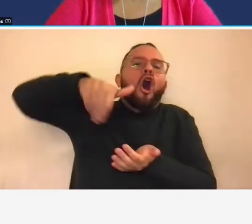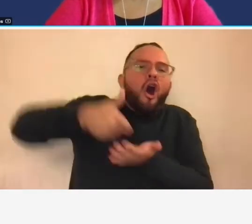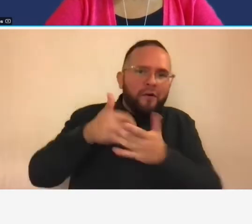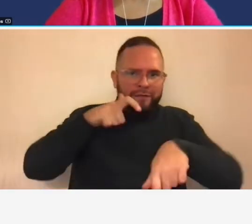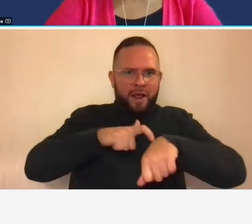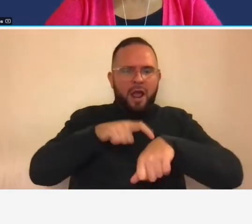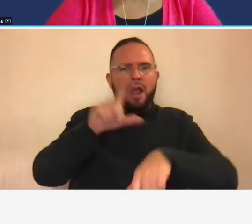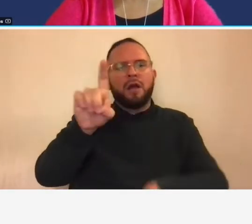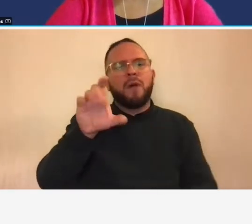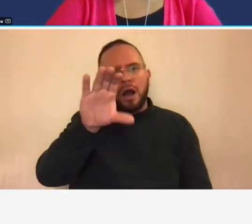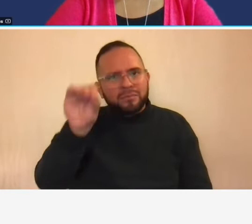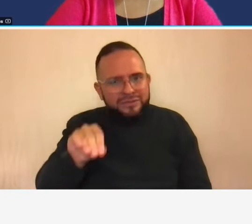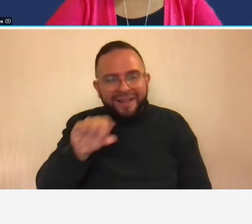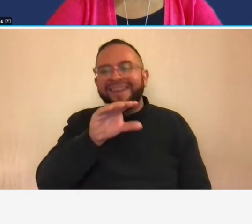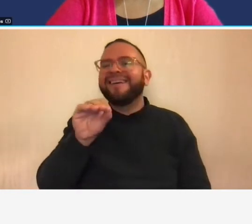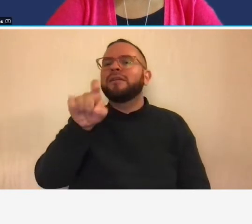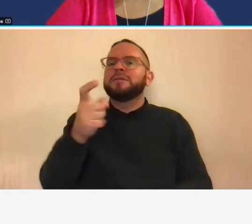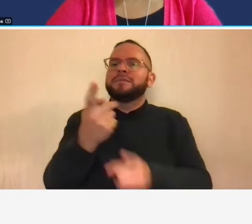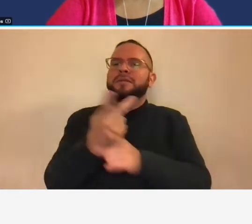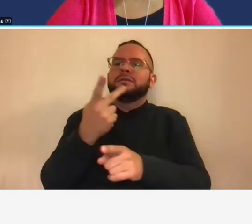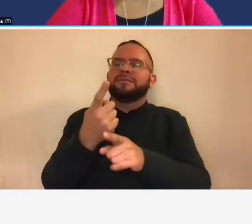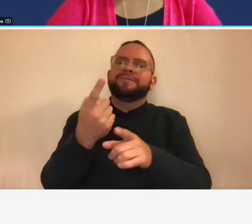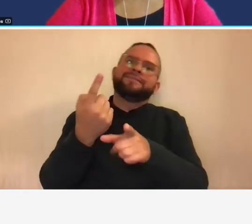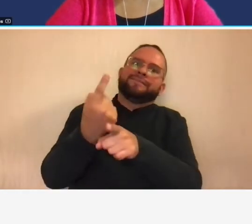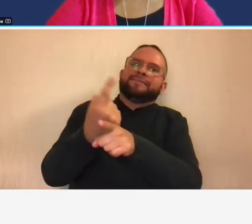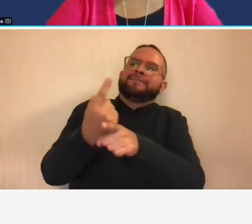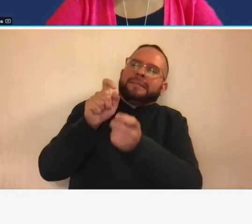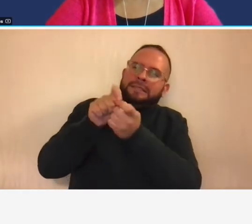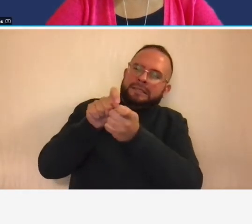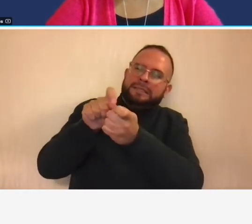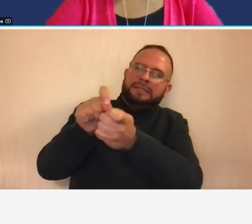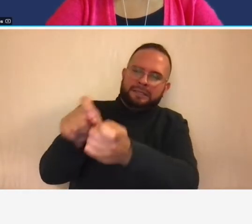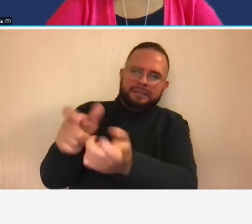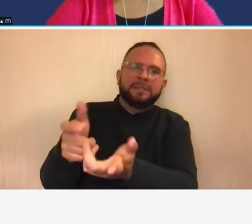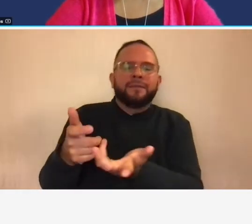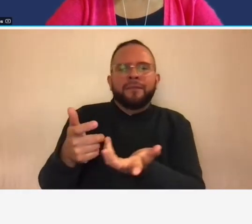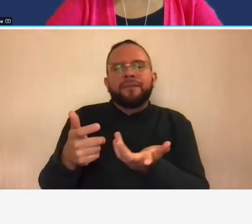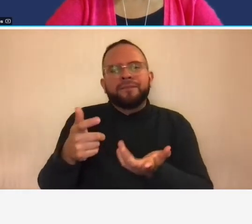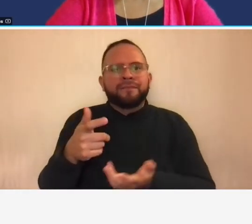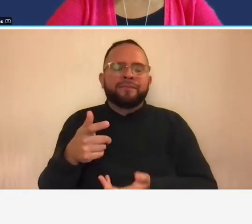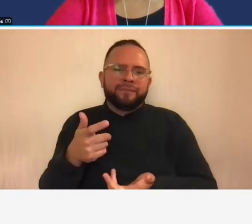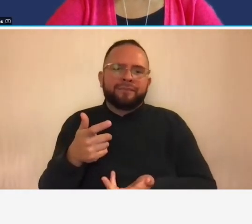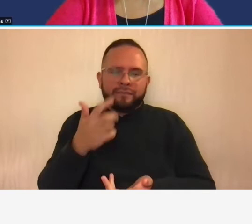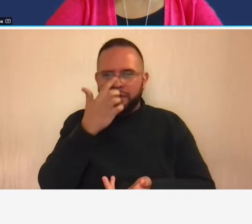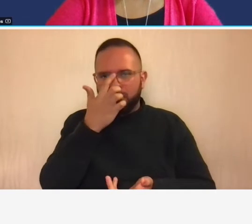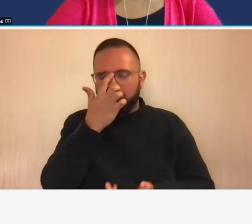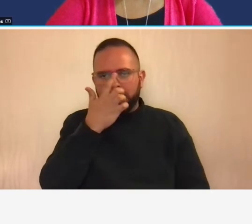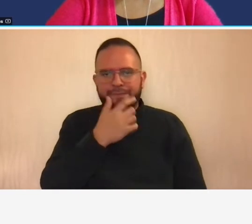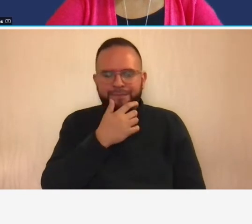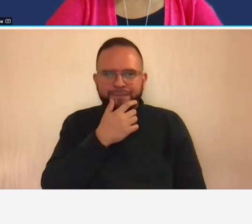it consistently and in a way that is um that is accurate and where you can support that the